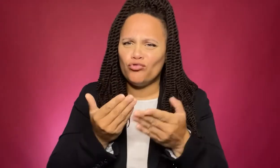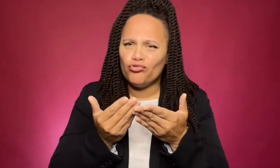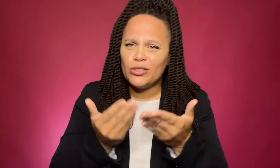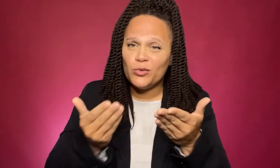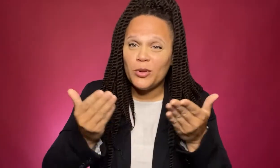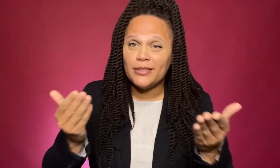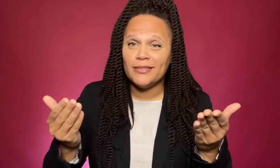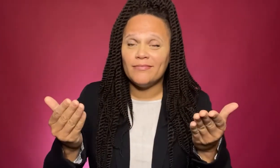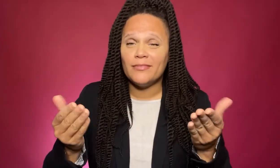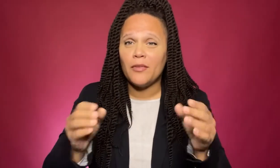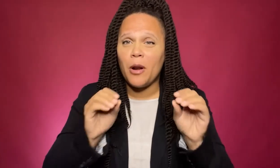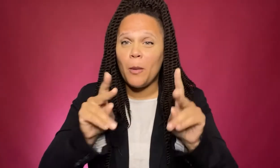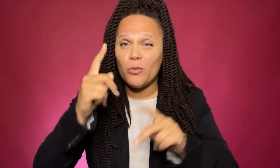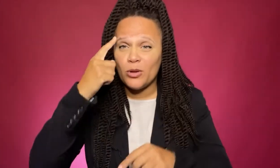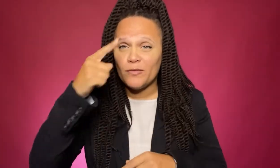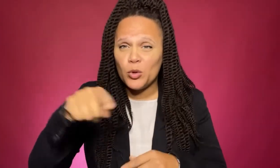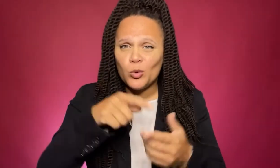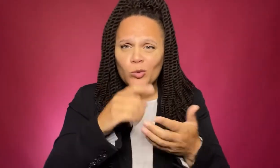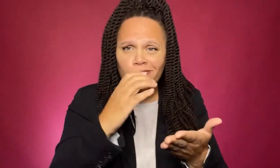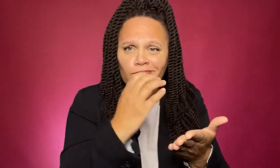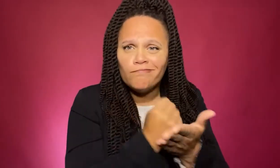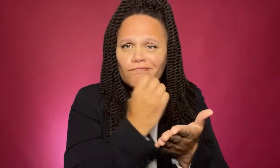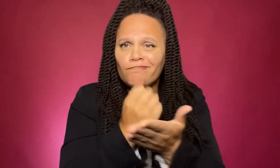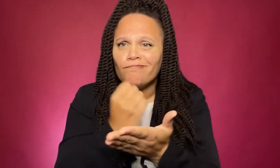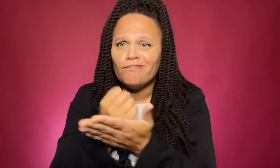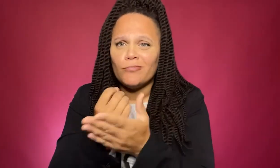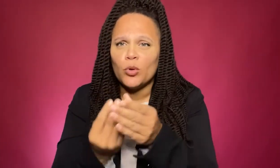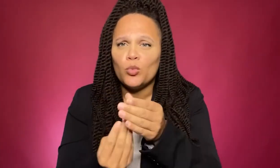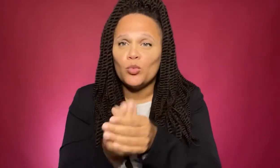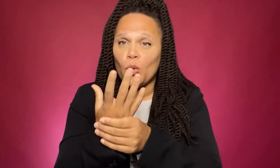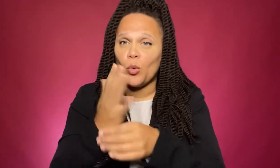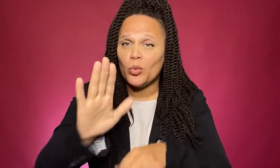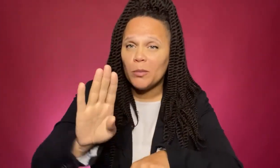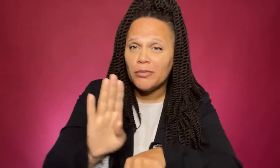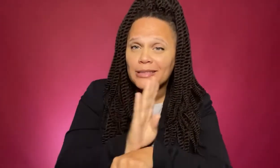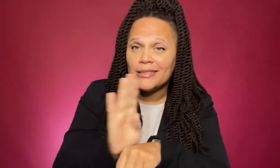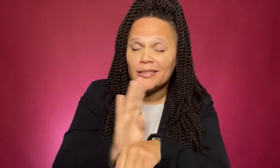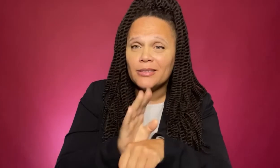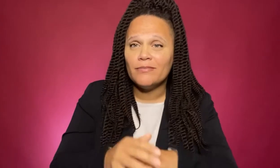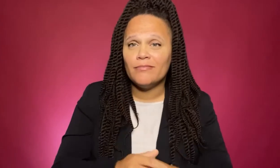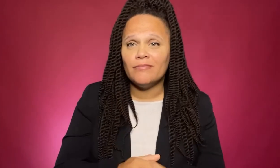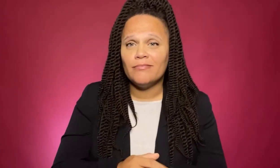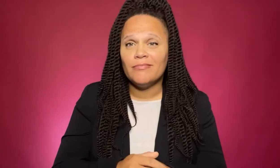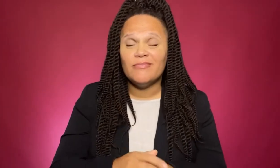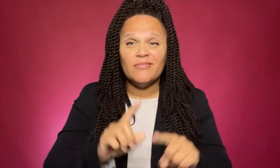resources and opportunities for you to use to grow your business.